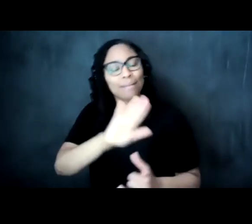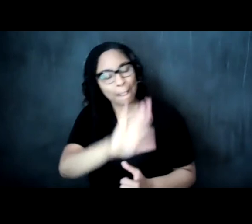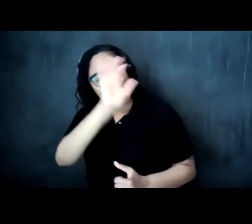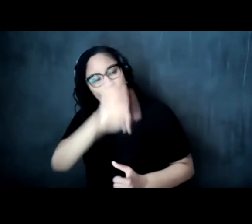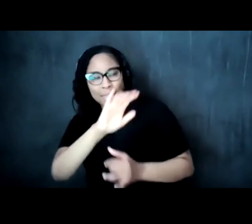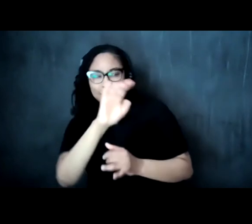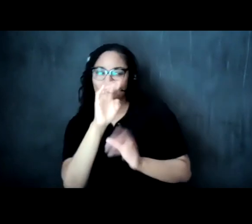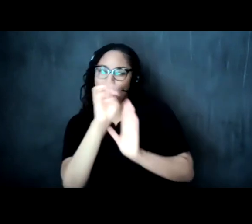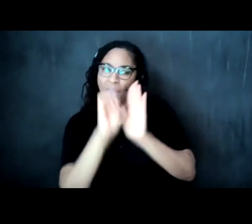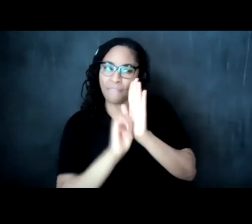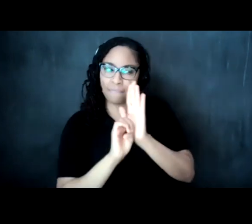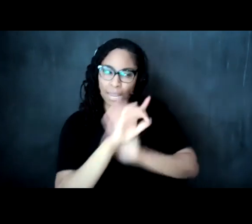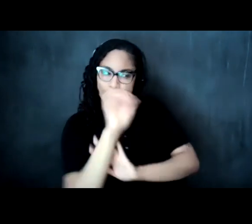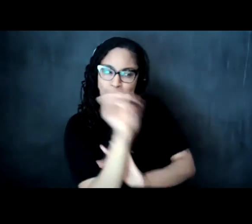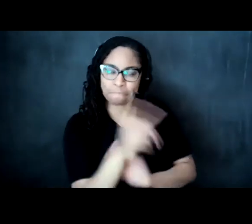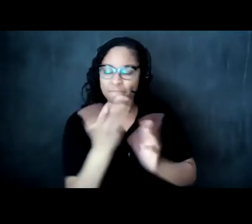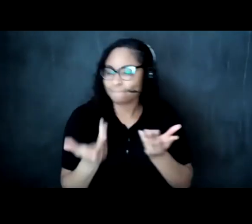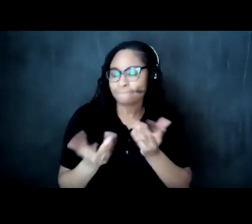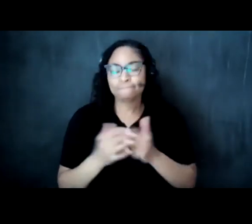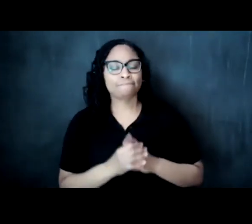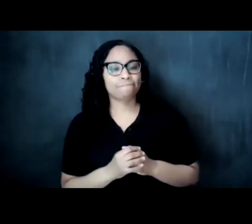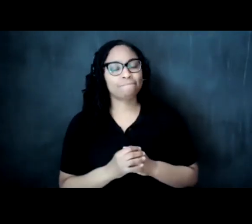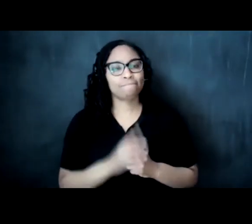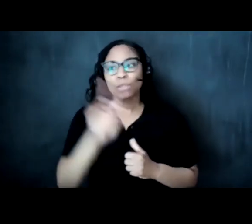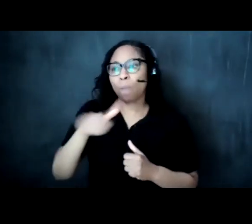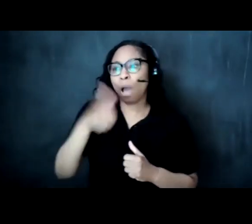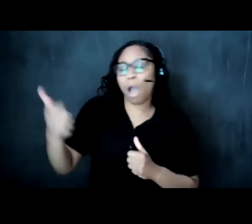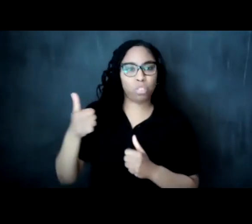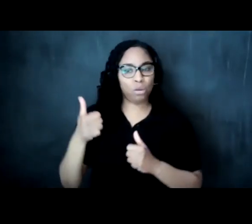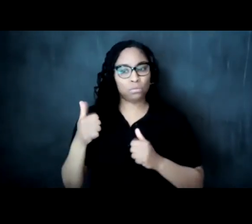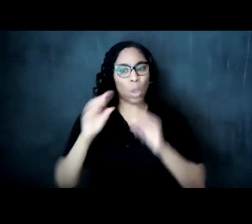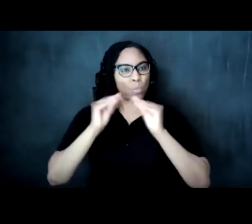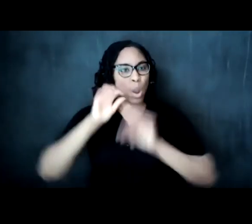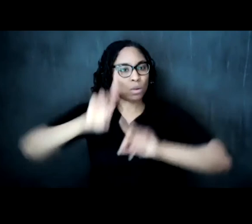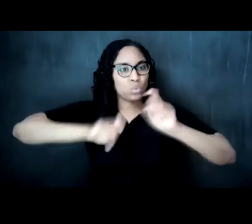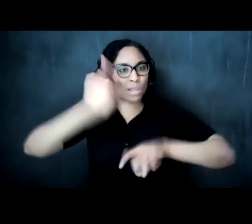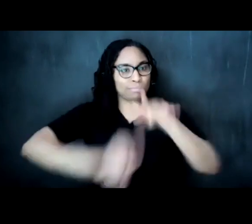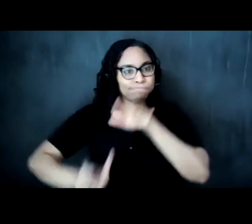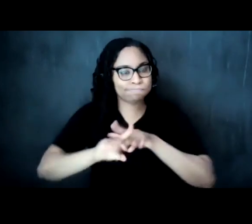question ethically by asking other sorts of questions who's on your board of directors